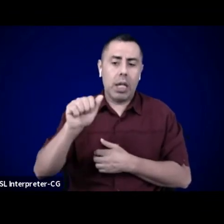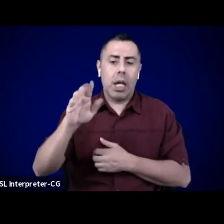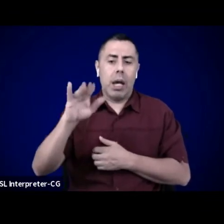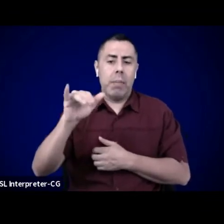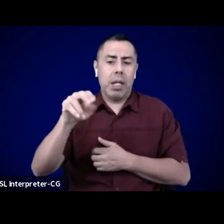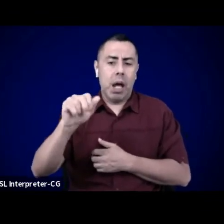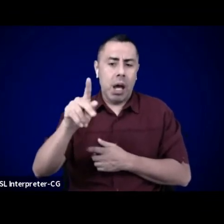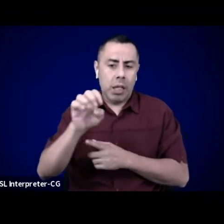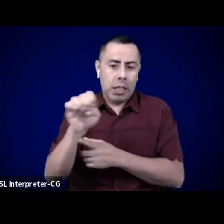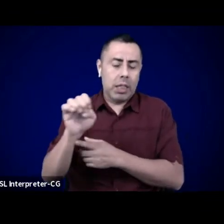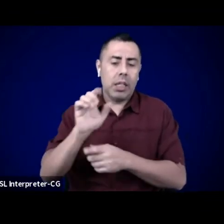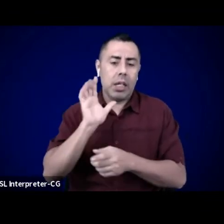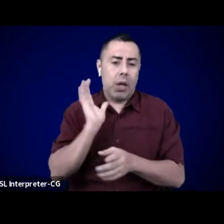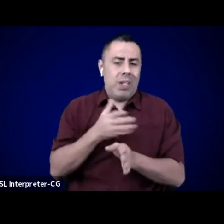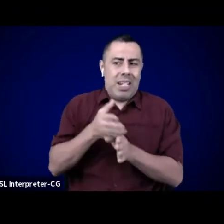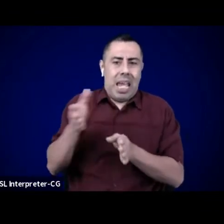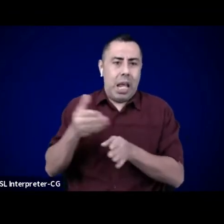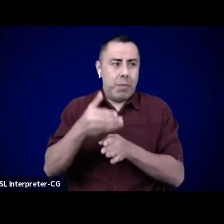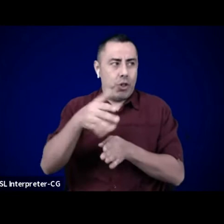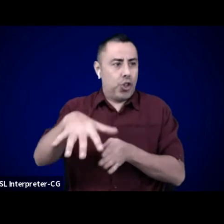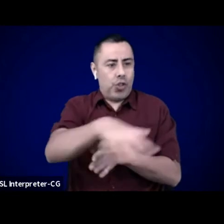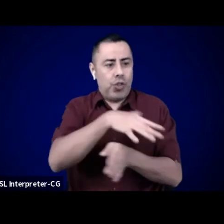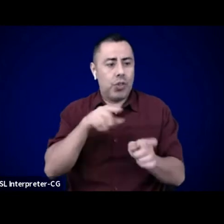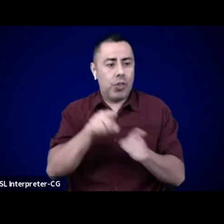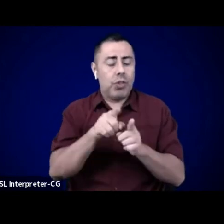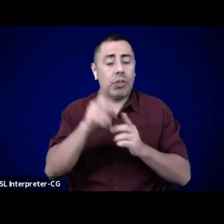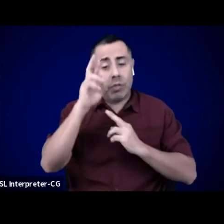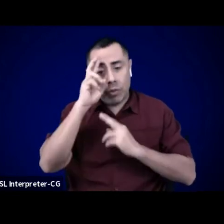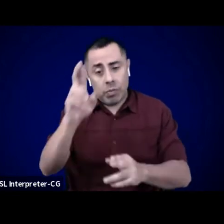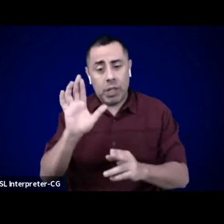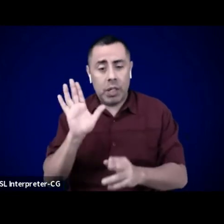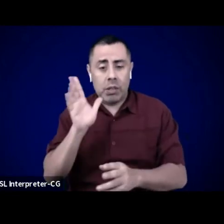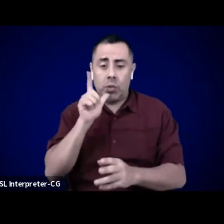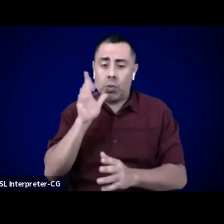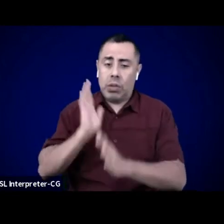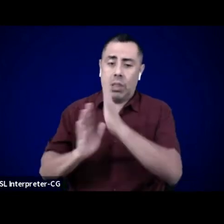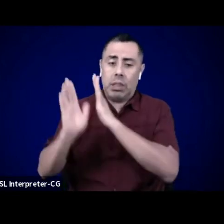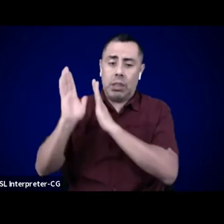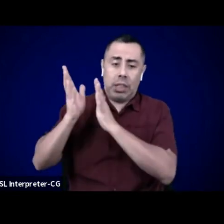for their continued stewardship of the land. And commit to fighting against harmful policies